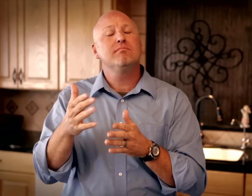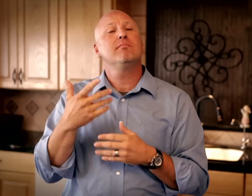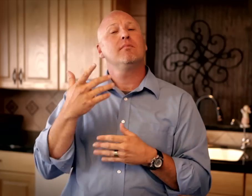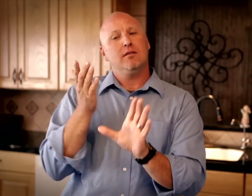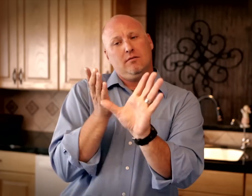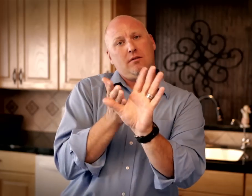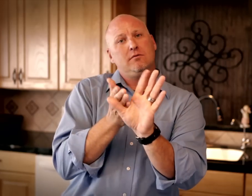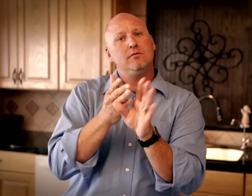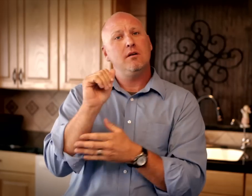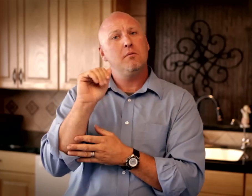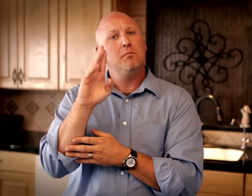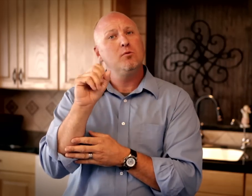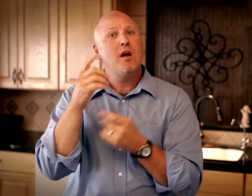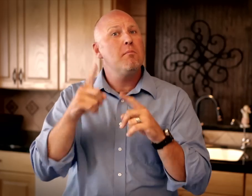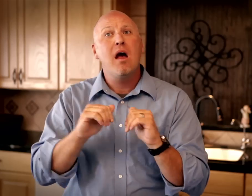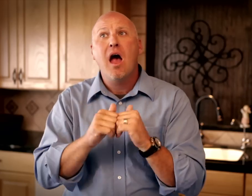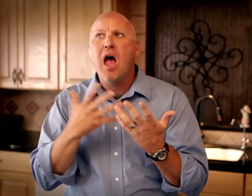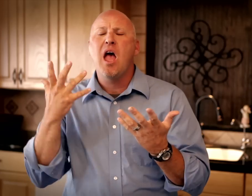Another form of abuse is the psychological abuse.